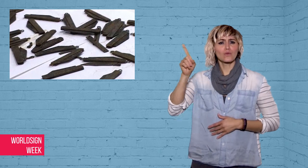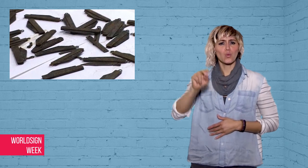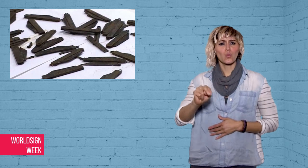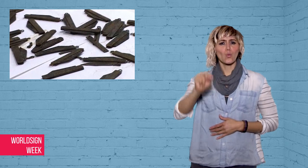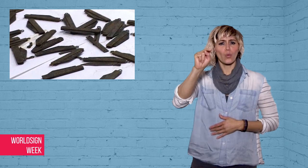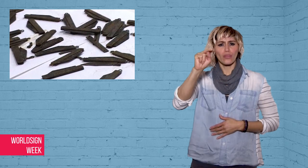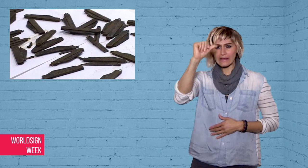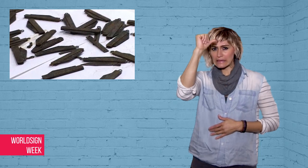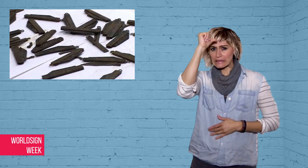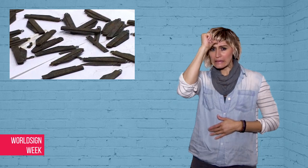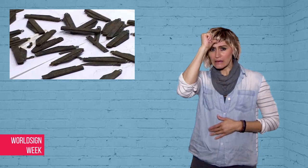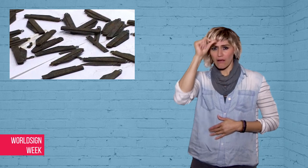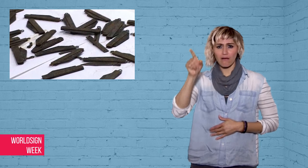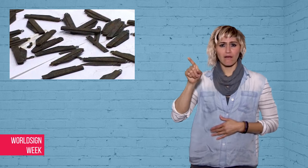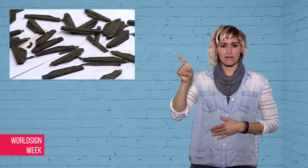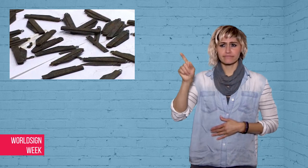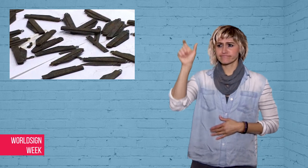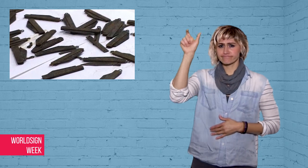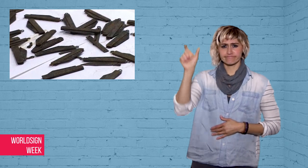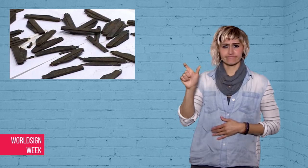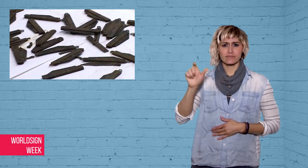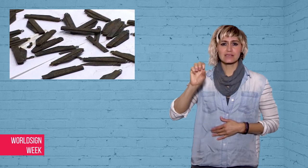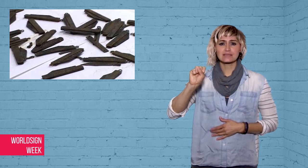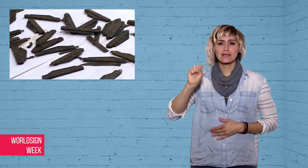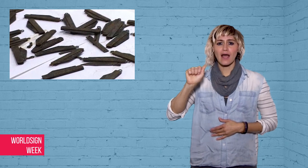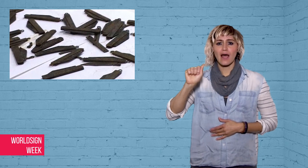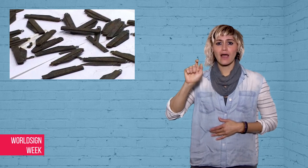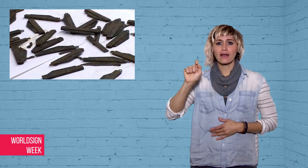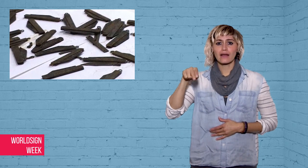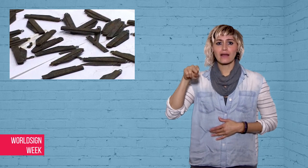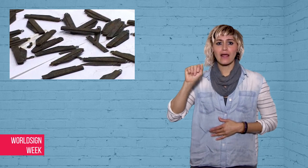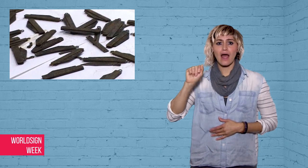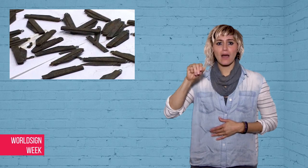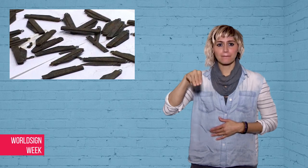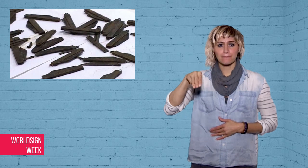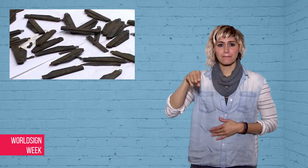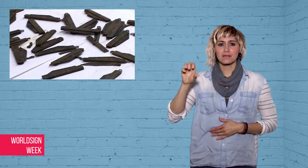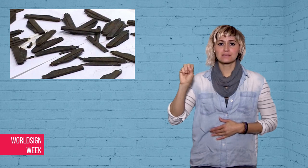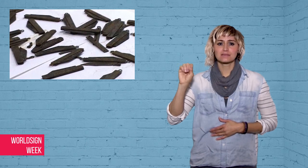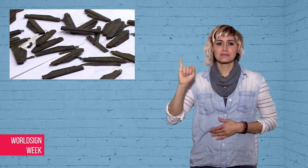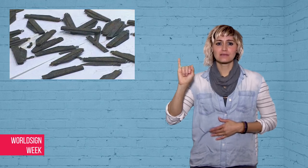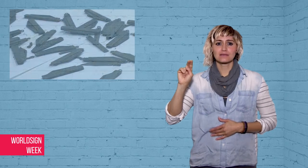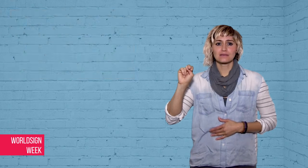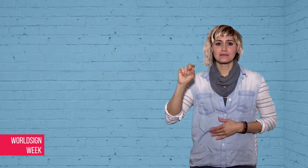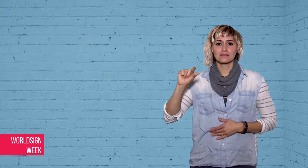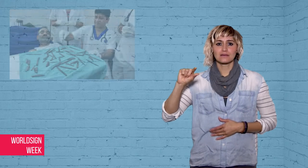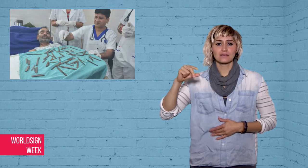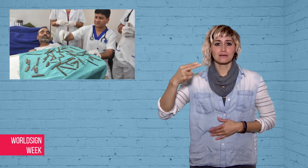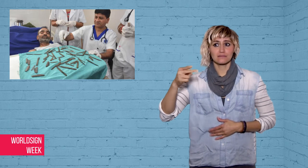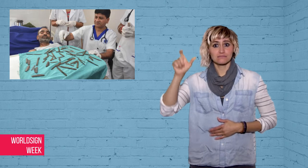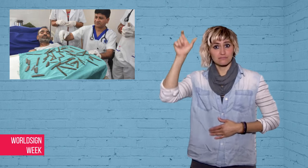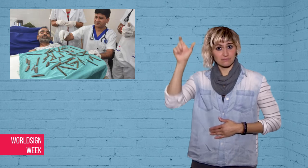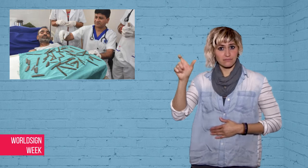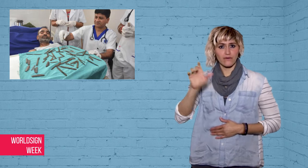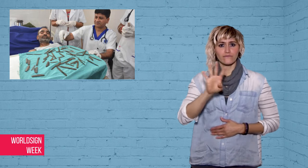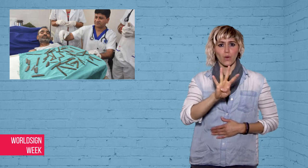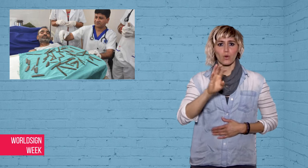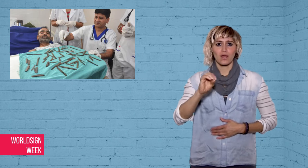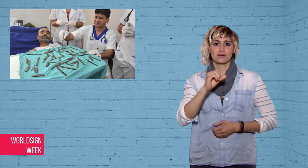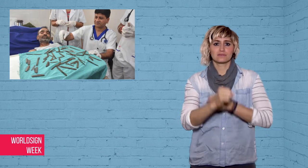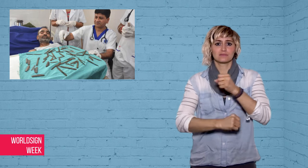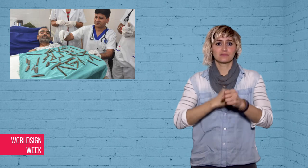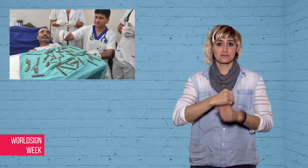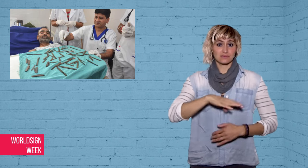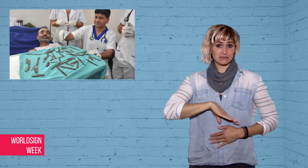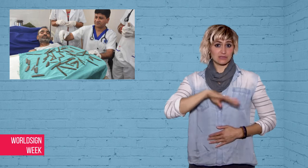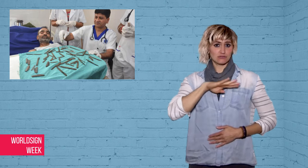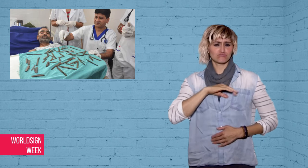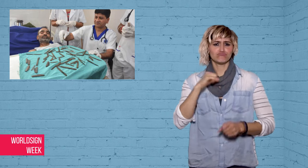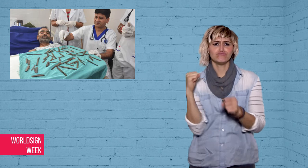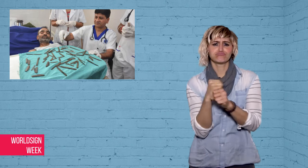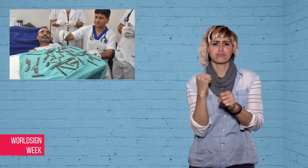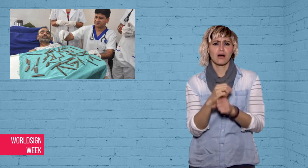In northern India, Satnam Singh, a 40-year-old police